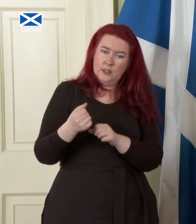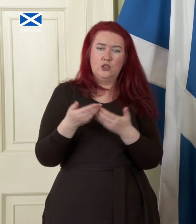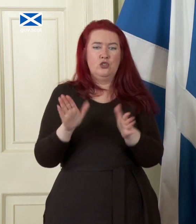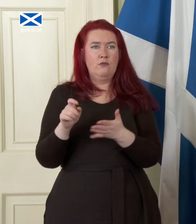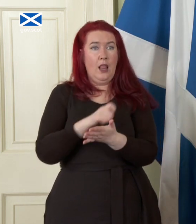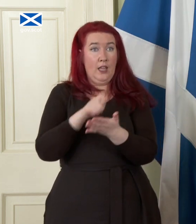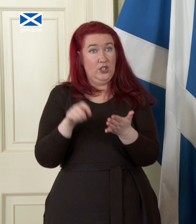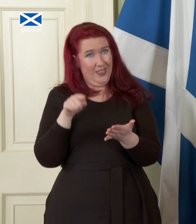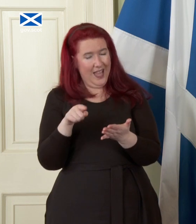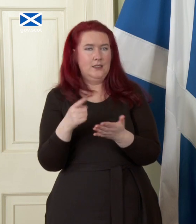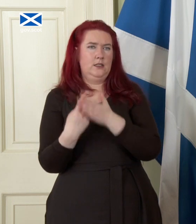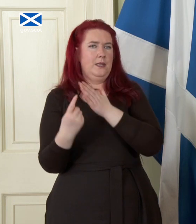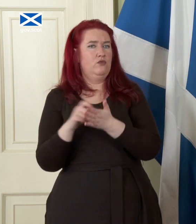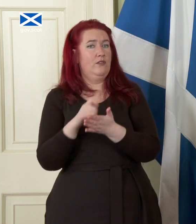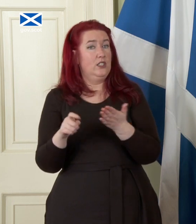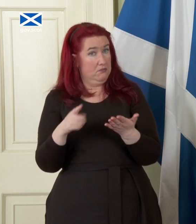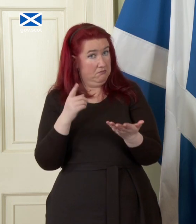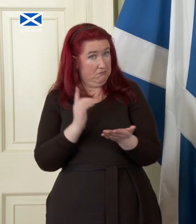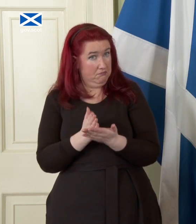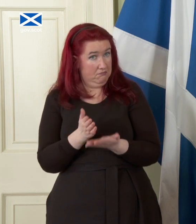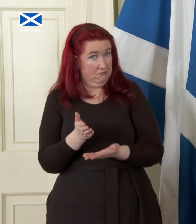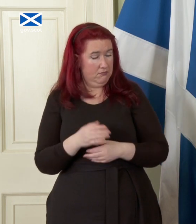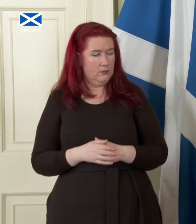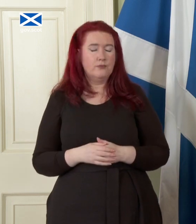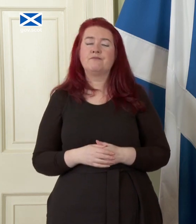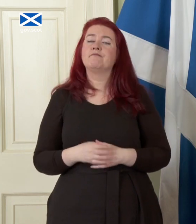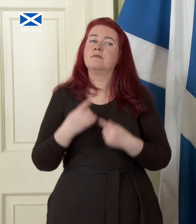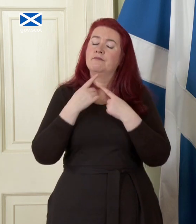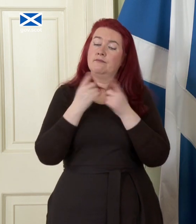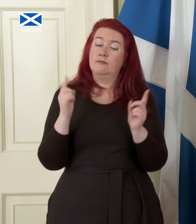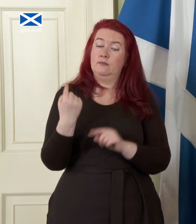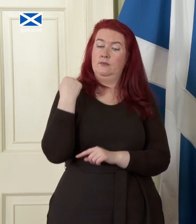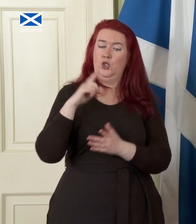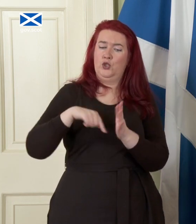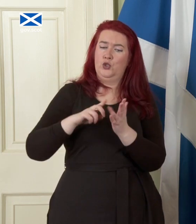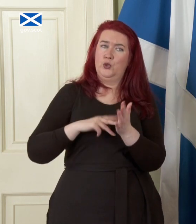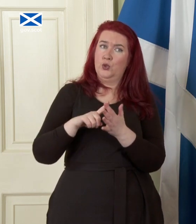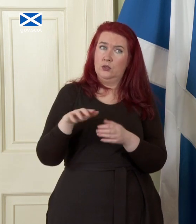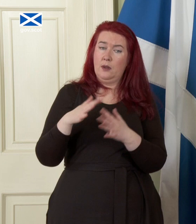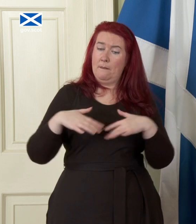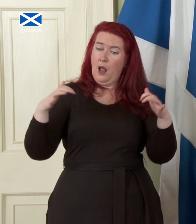referendum the position I set out to Parliament in June I think it was hasn't changed so let me